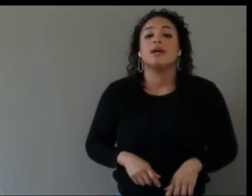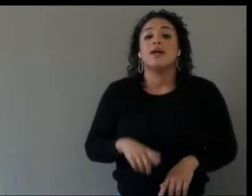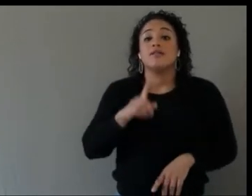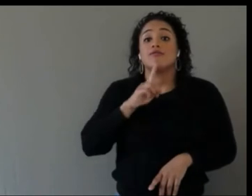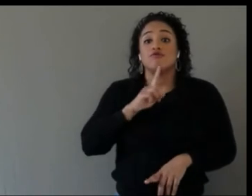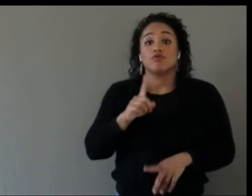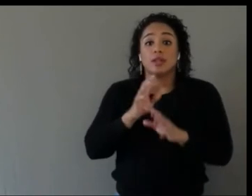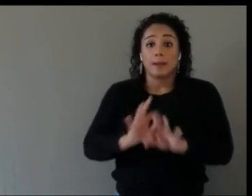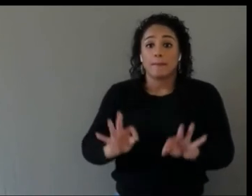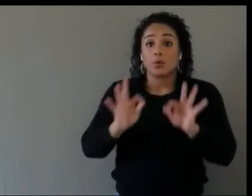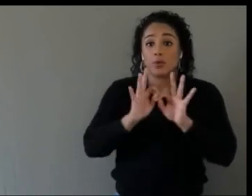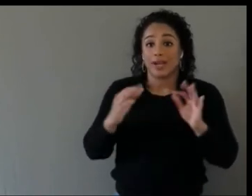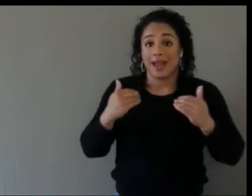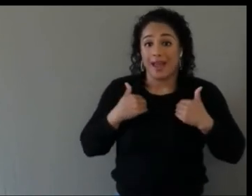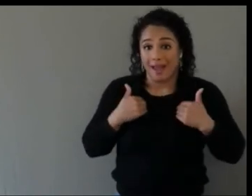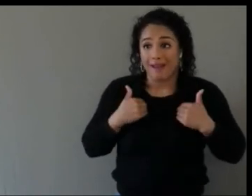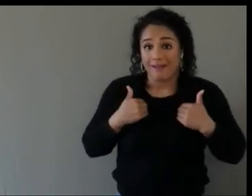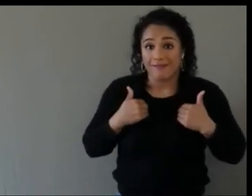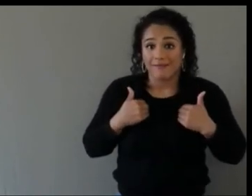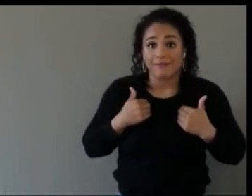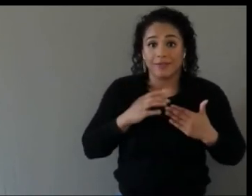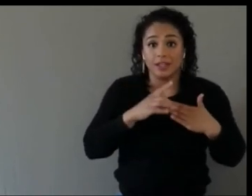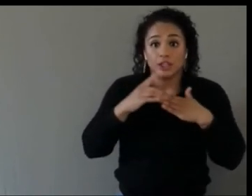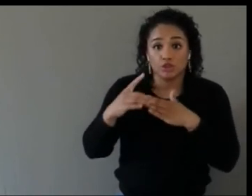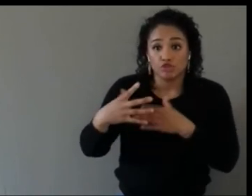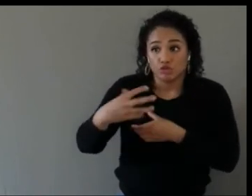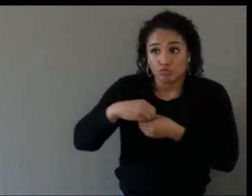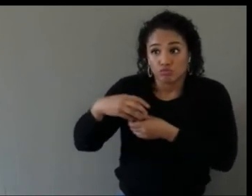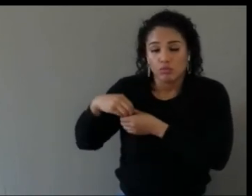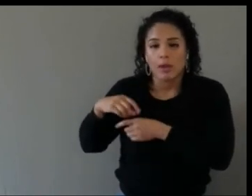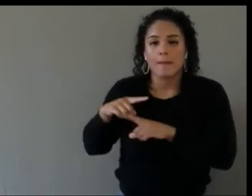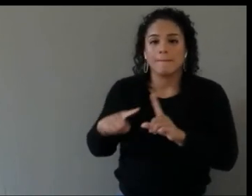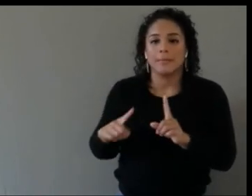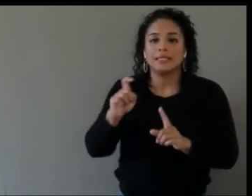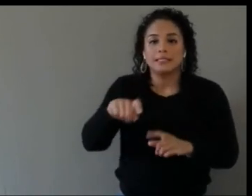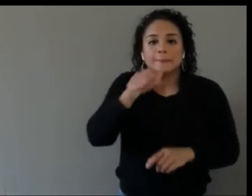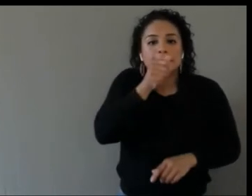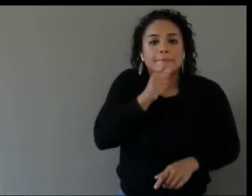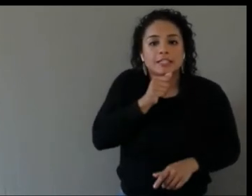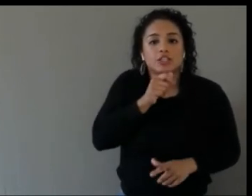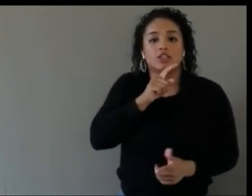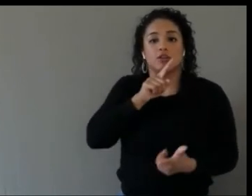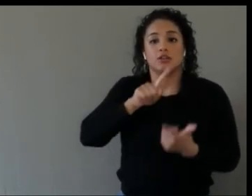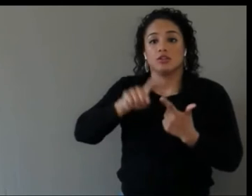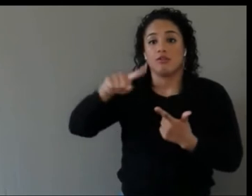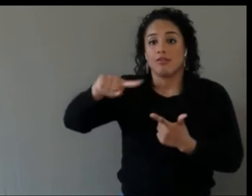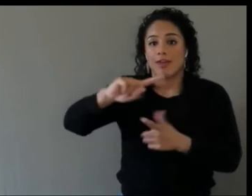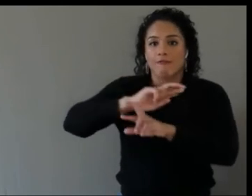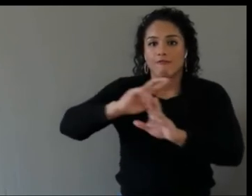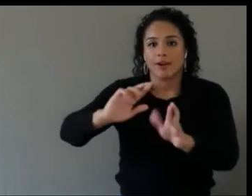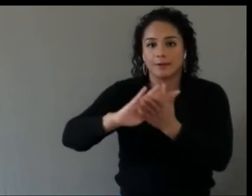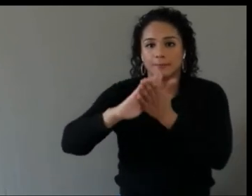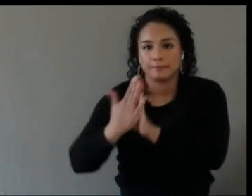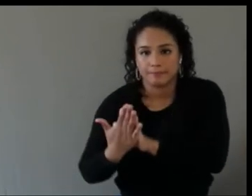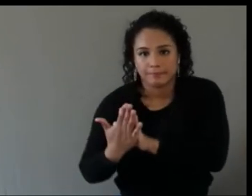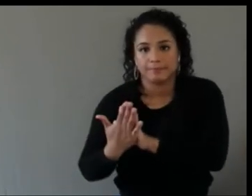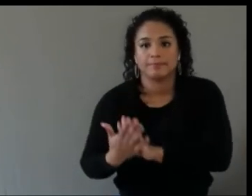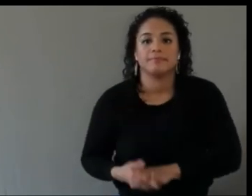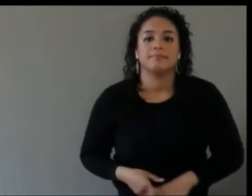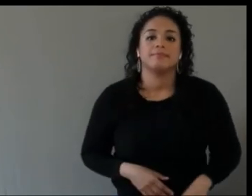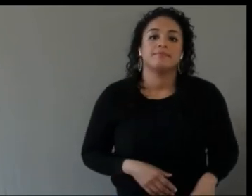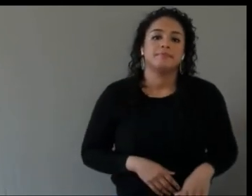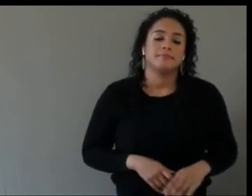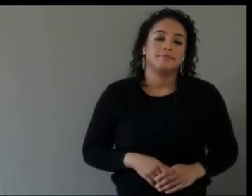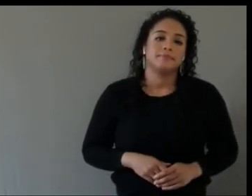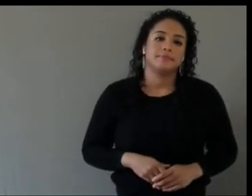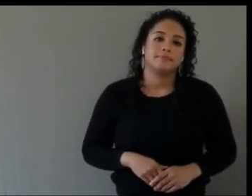Thank you very much.